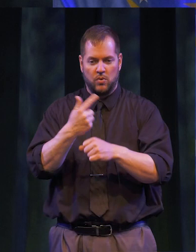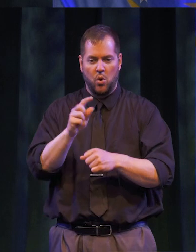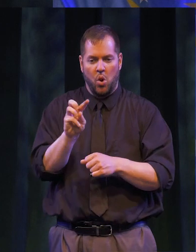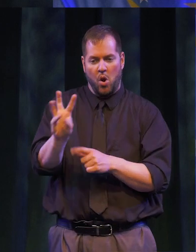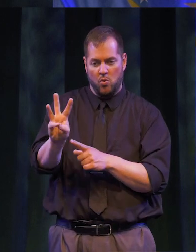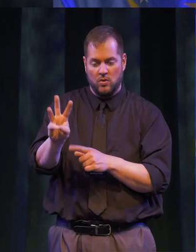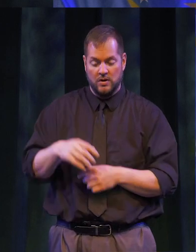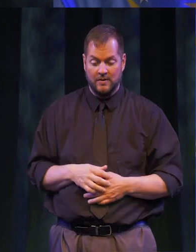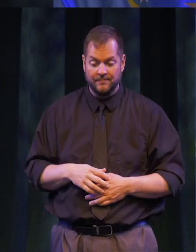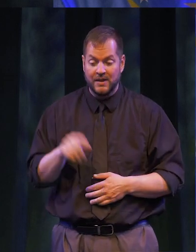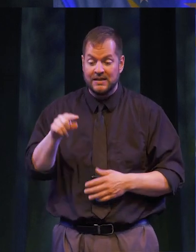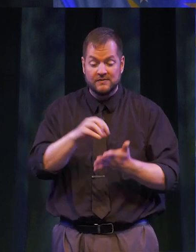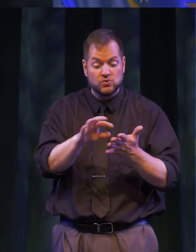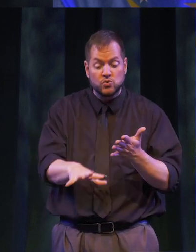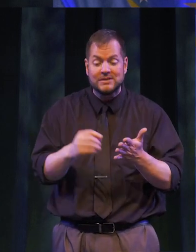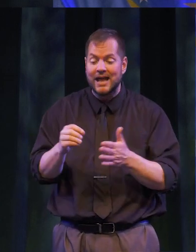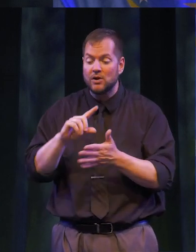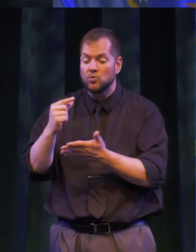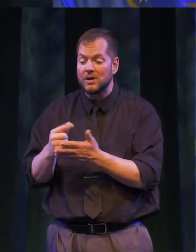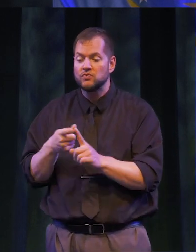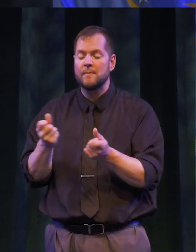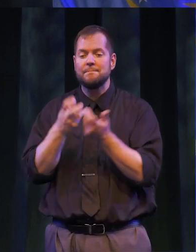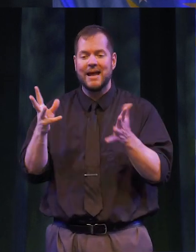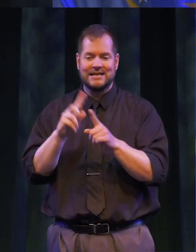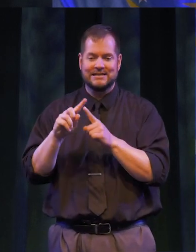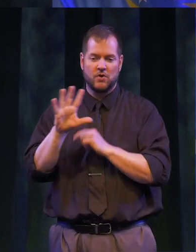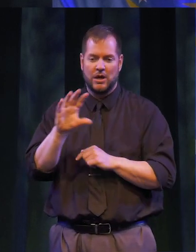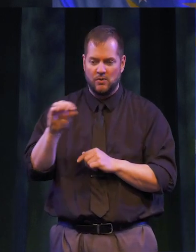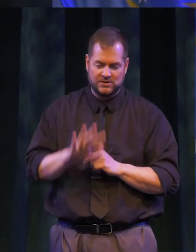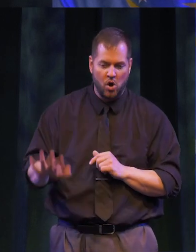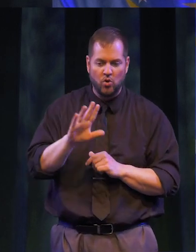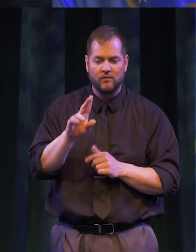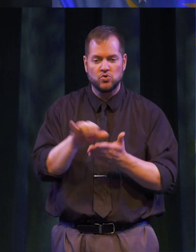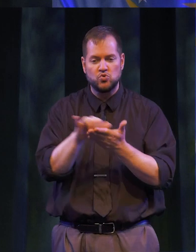ALSO ENJOYS HAVING STUDENTS AND NOW GRADUATES FROM MANY OTHER COUNTIES ACROSS NEW YORK STATE.